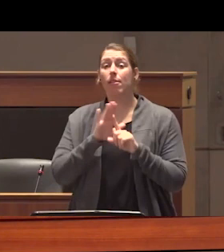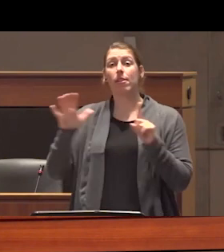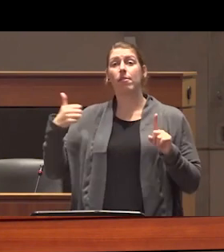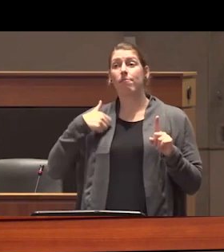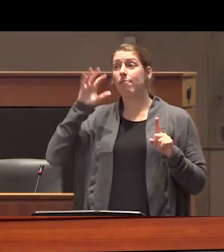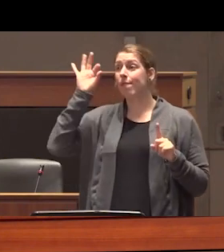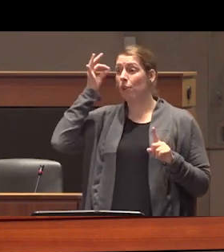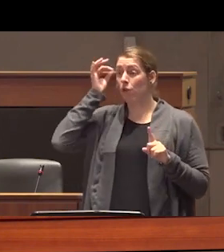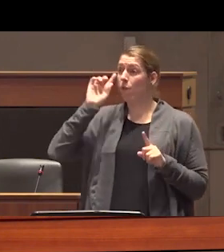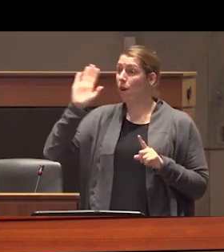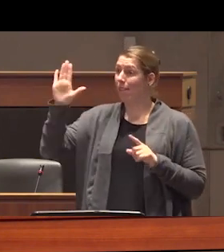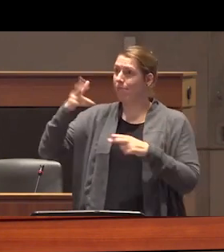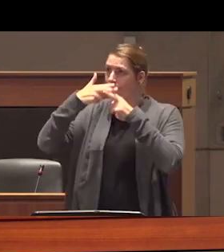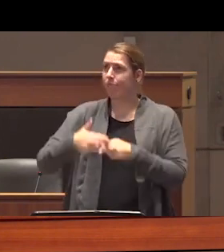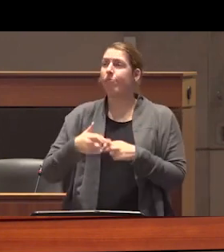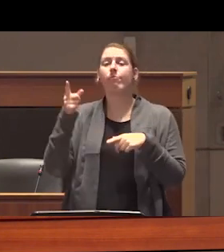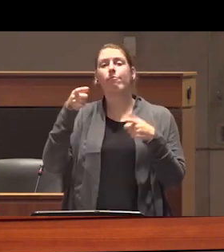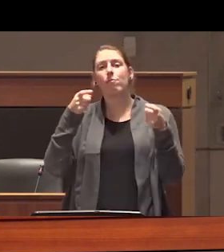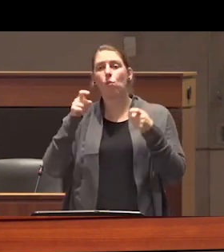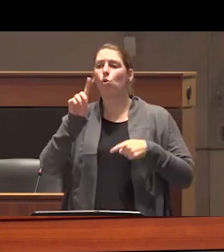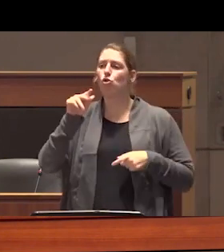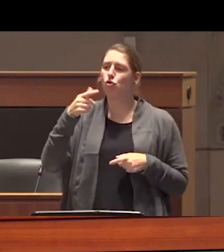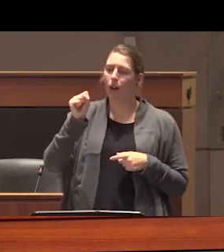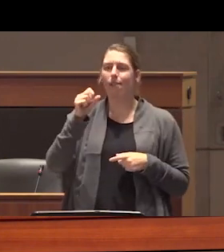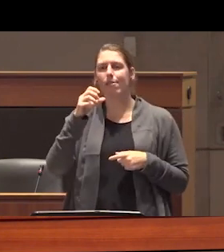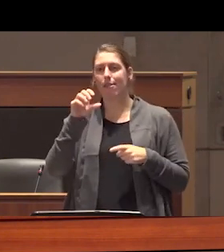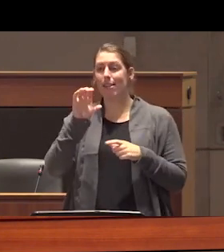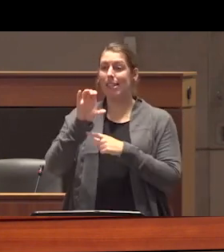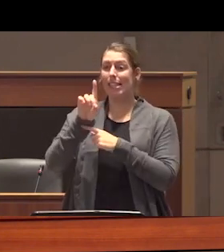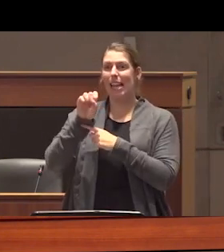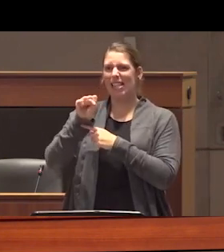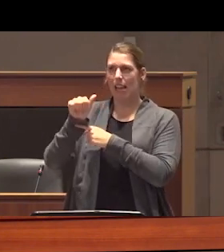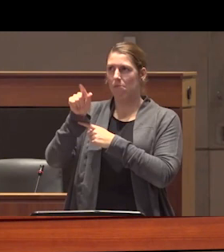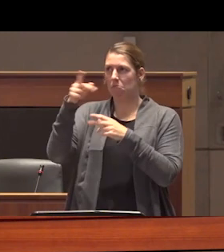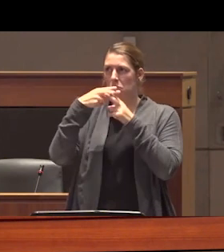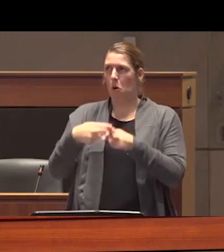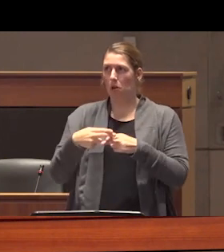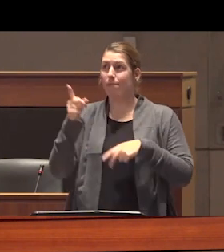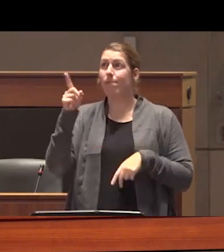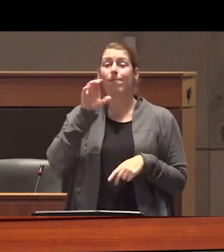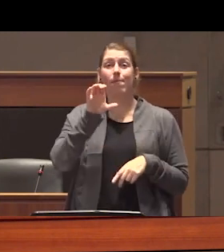of drug prohibition is called the control drugs and Substances Act or cdsa and under the cdsa the